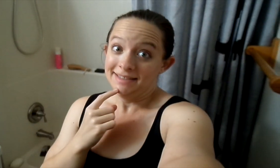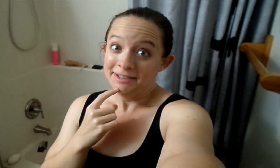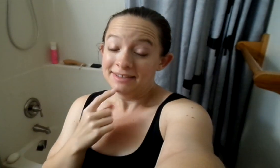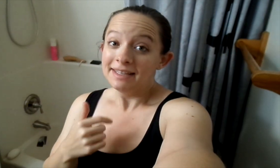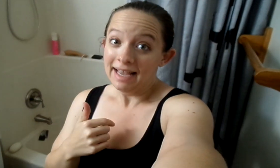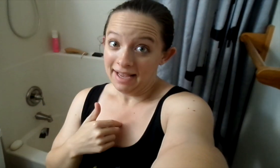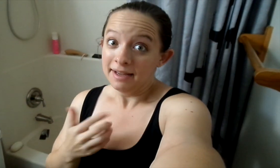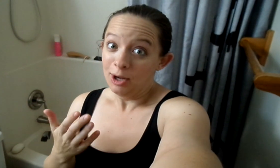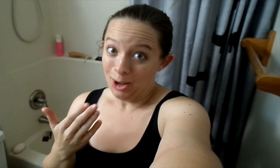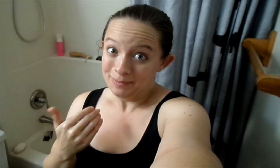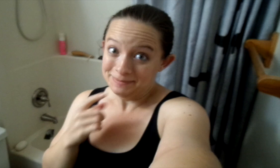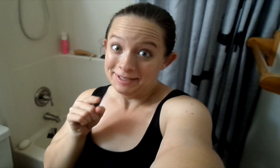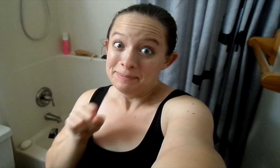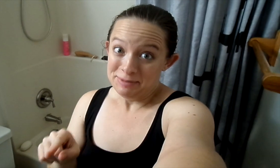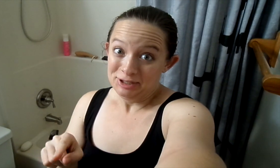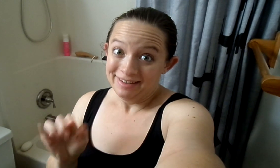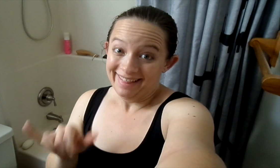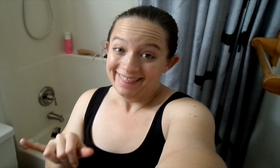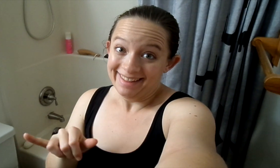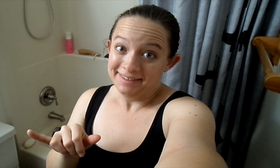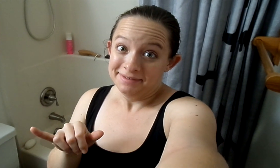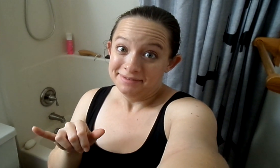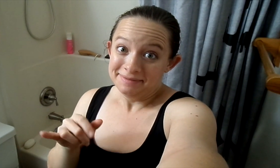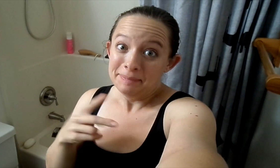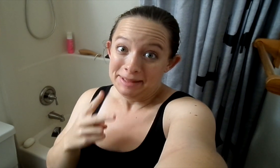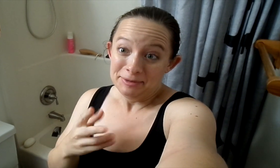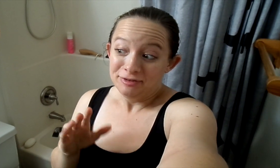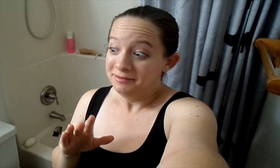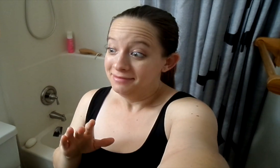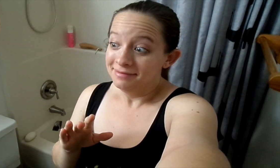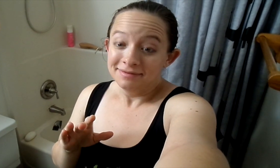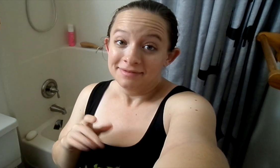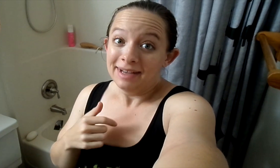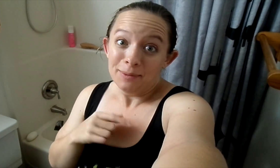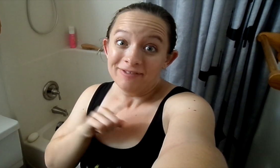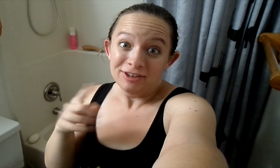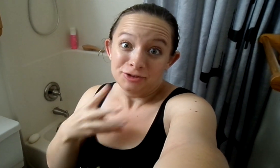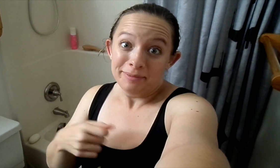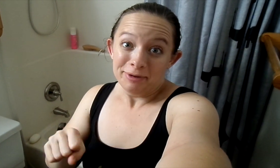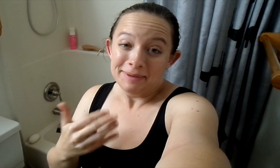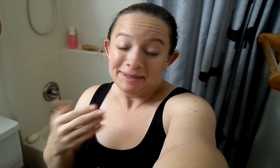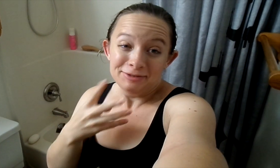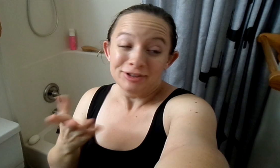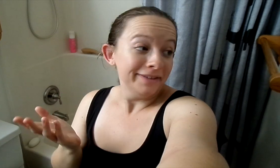[JI] Like seriously, I was gonna murder the plumber. I would have went to jail and birthed this baby.